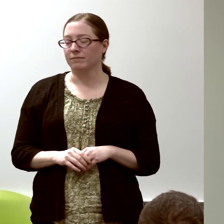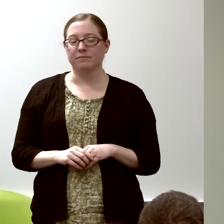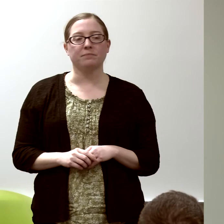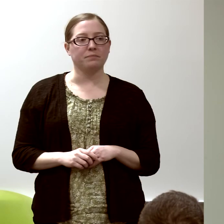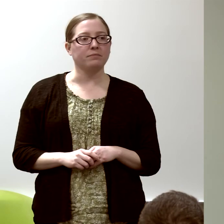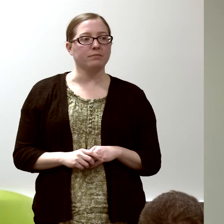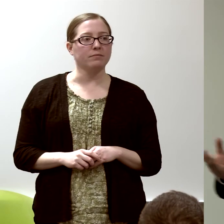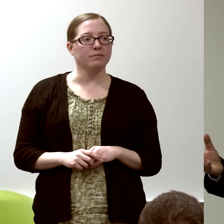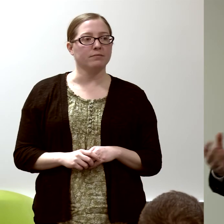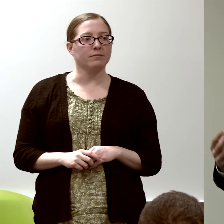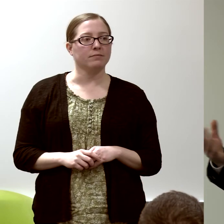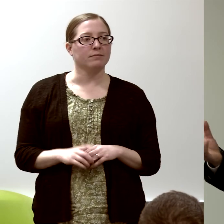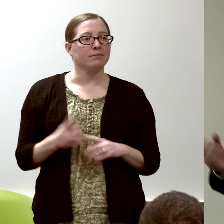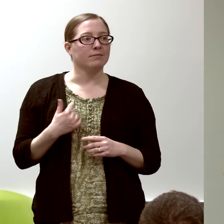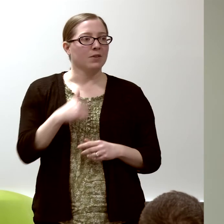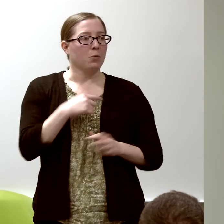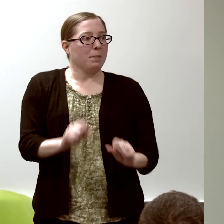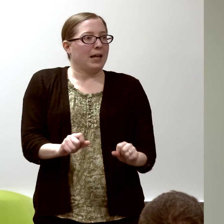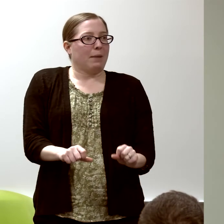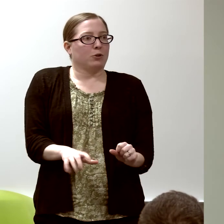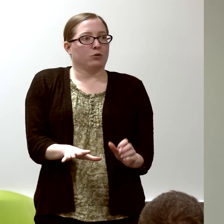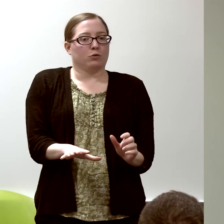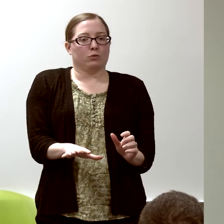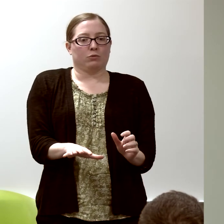We have gotten to choose parts of our path.